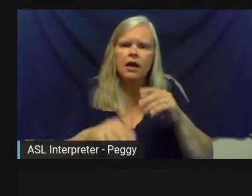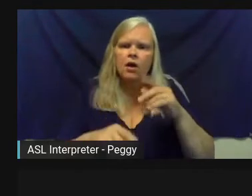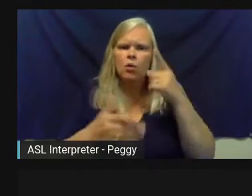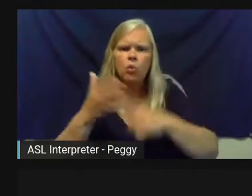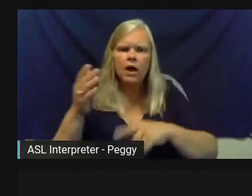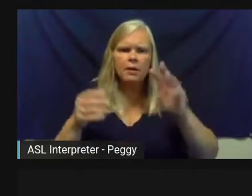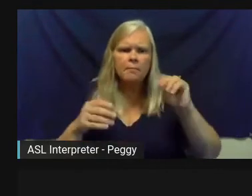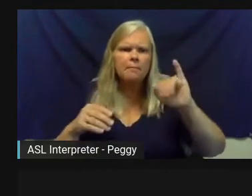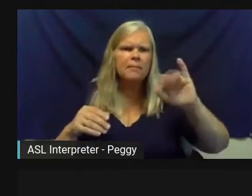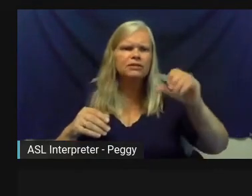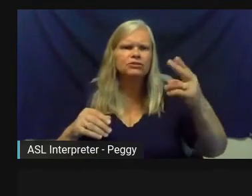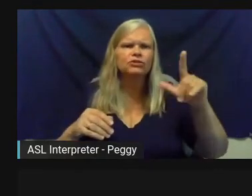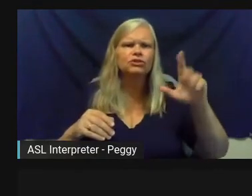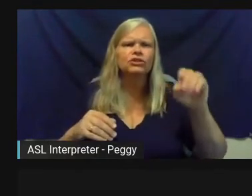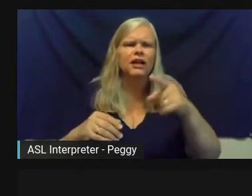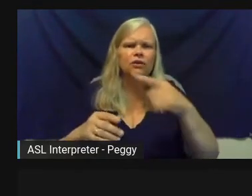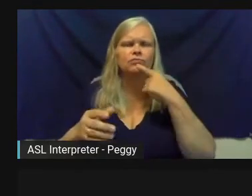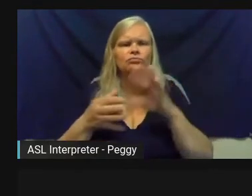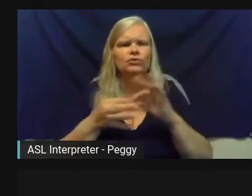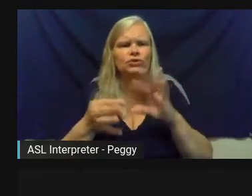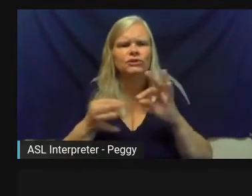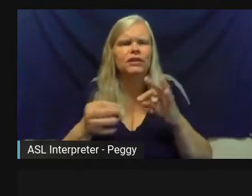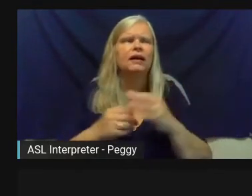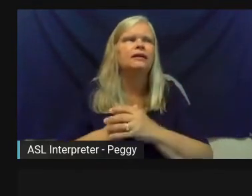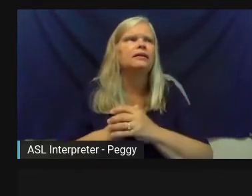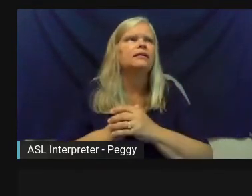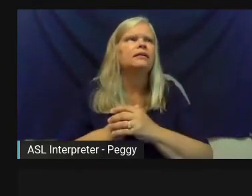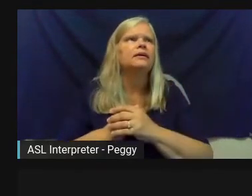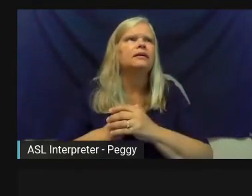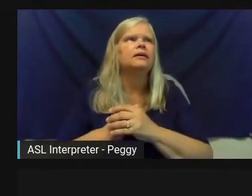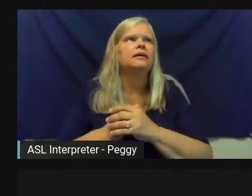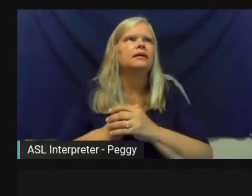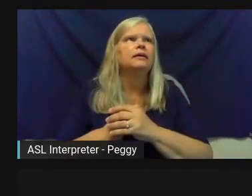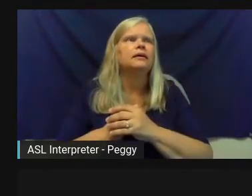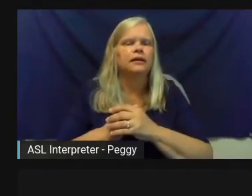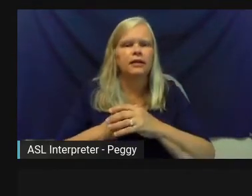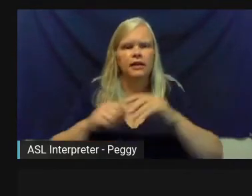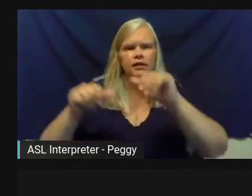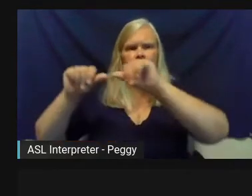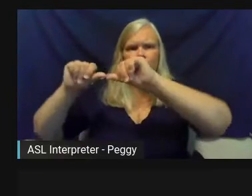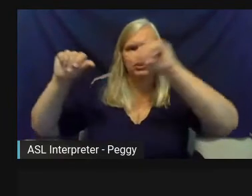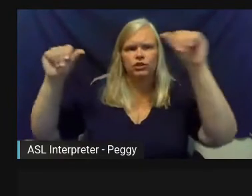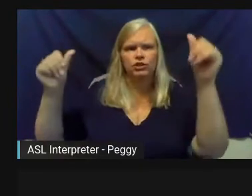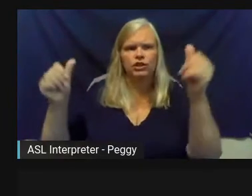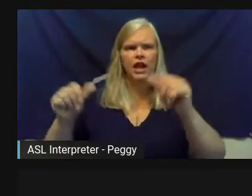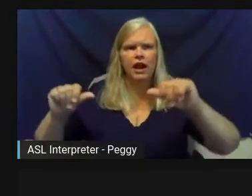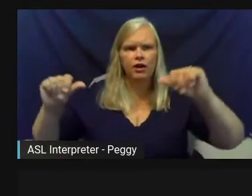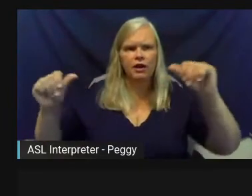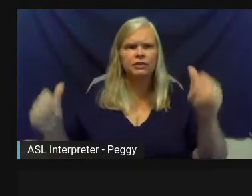seems to me, and what we hear a lot is that really shaping that community narrative and identity, as you